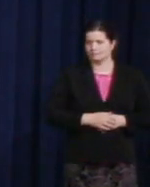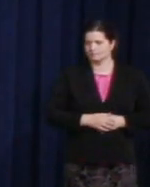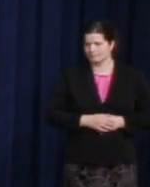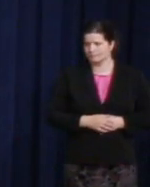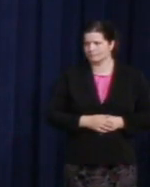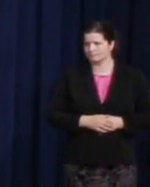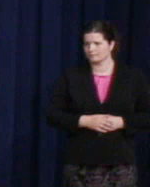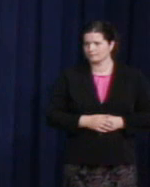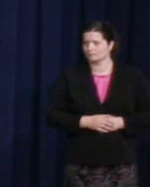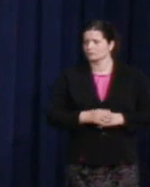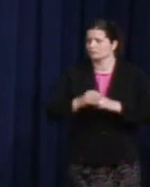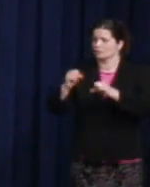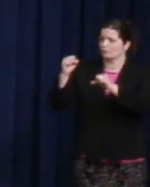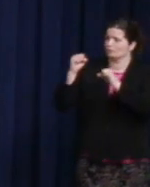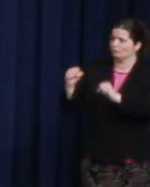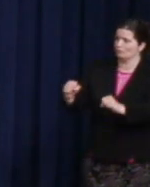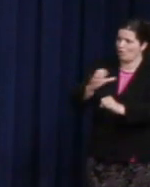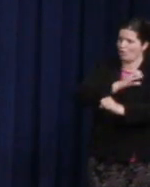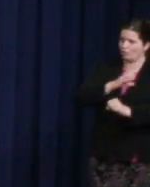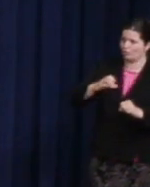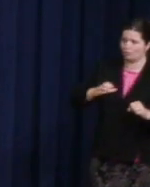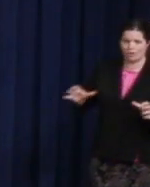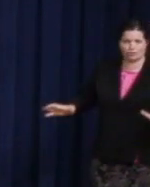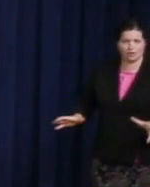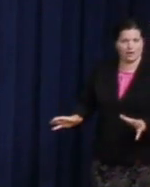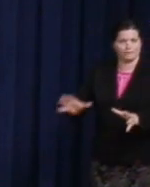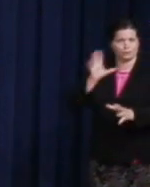congressional effort to protect GLBT workers